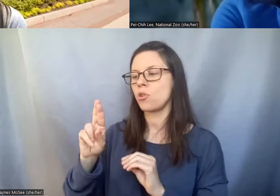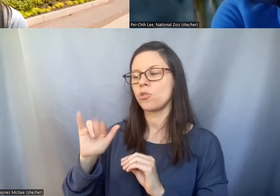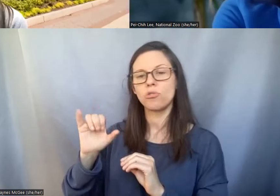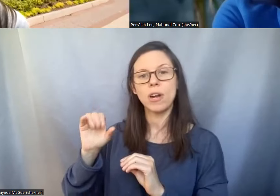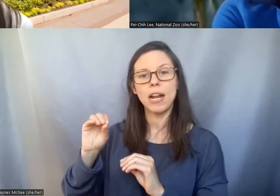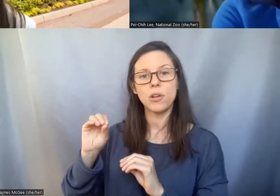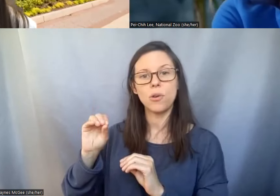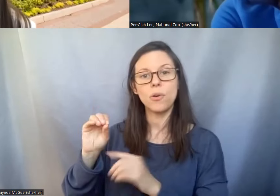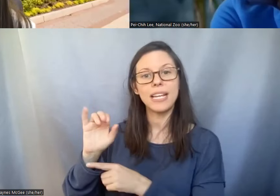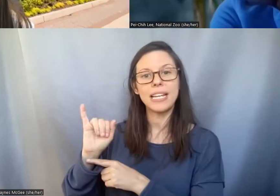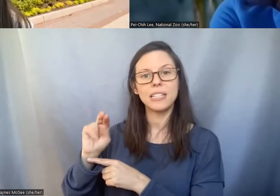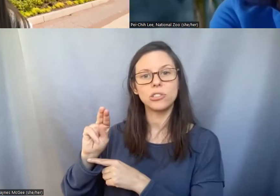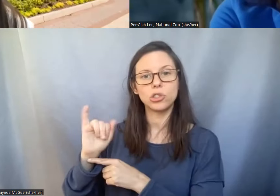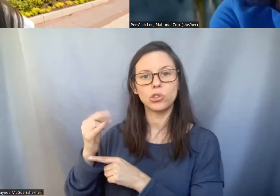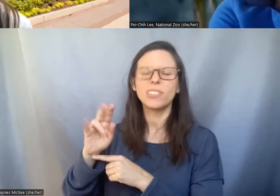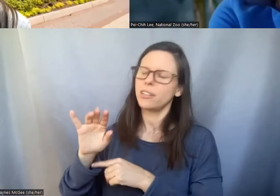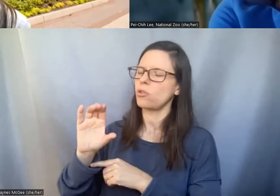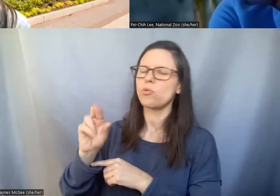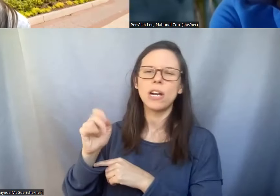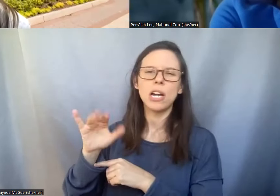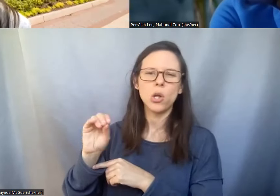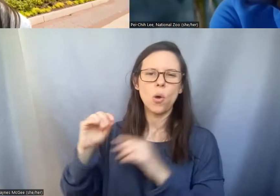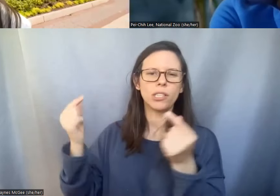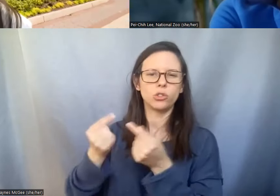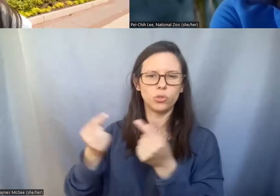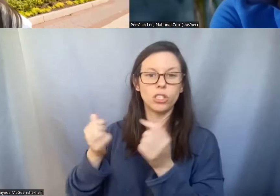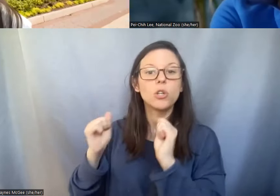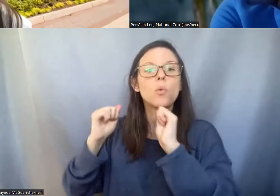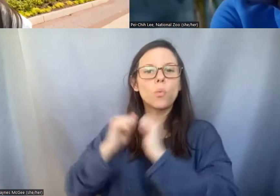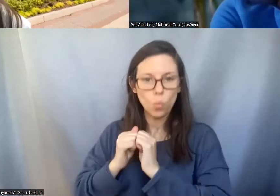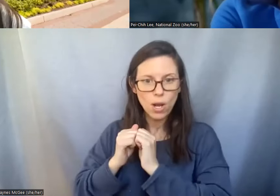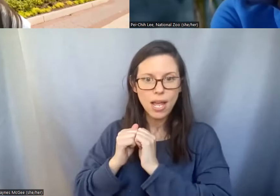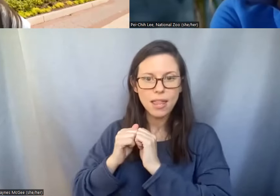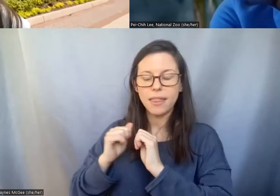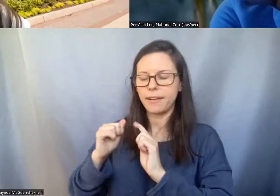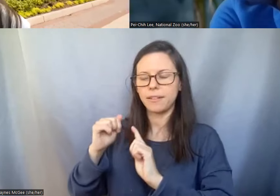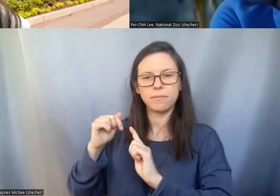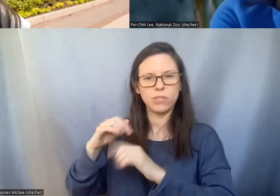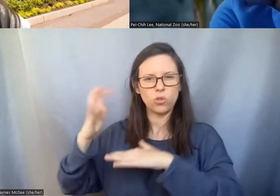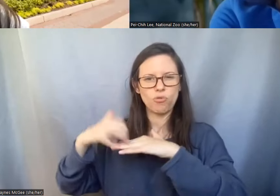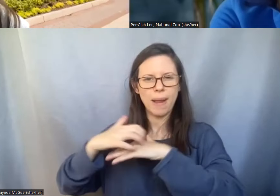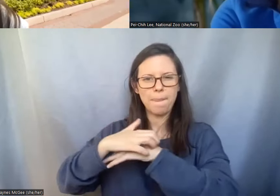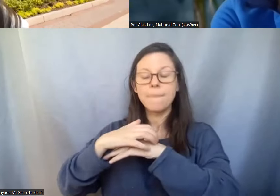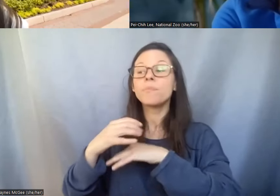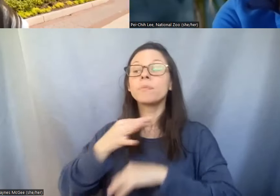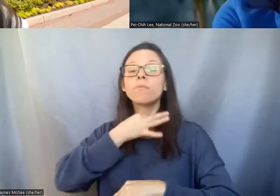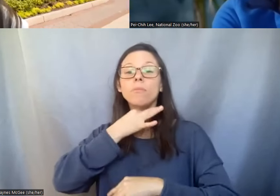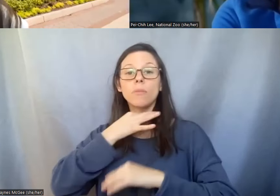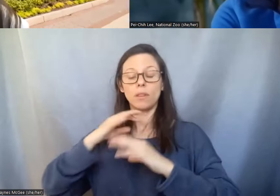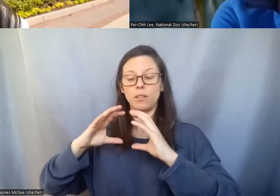grape, did the flesh of the grape expand to make it crack and can that happen to the egg kebabs?